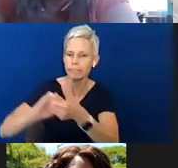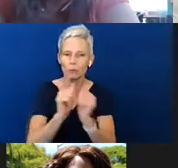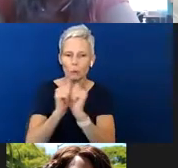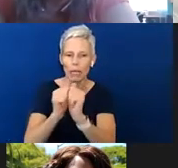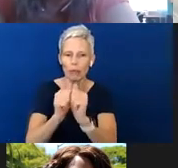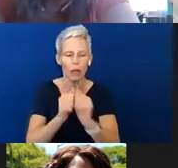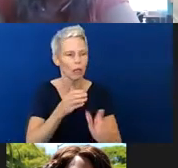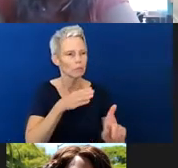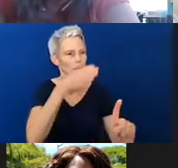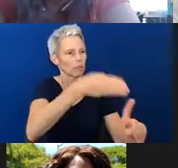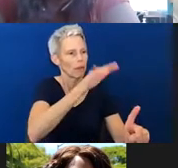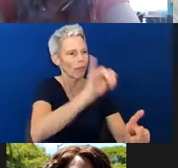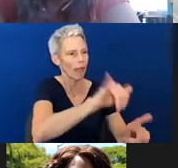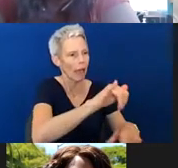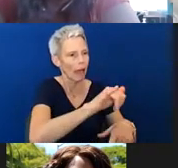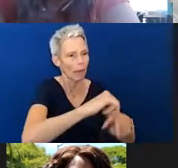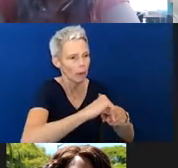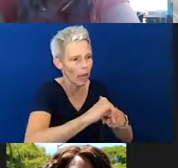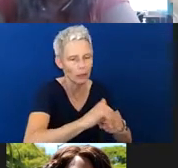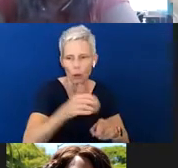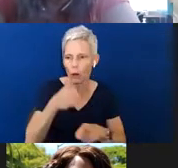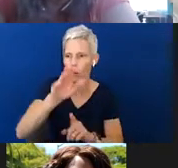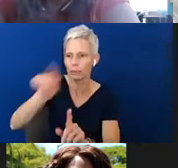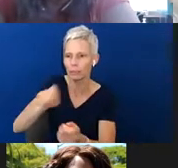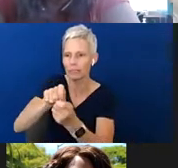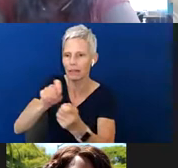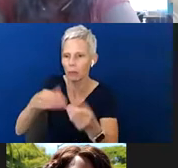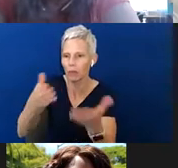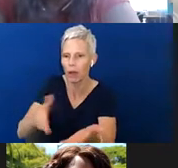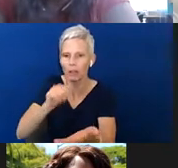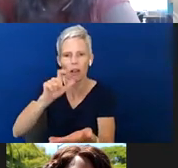you can only go through this provider. That it's a matter of ensuring that families get